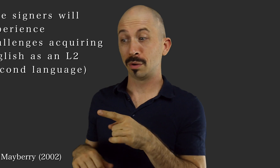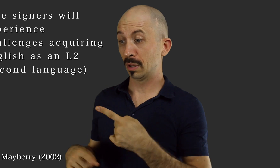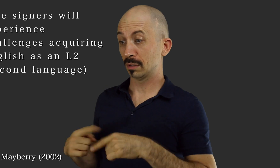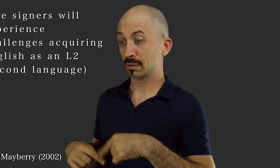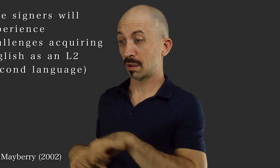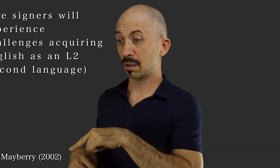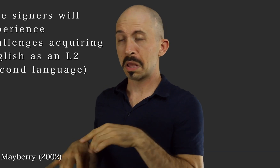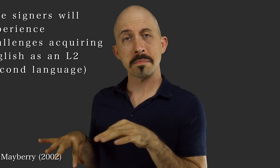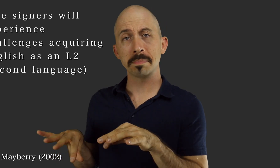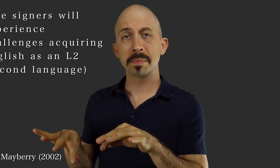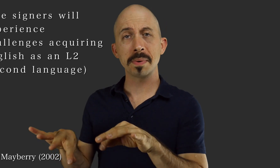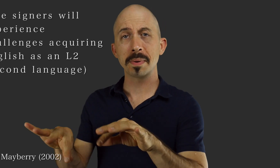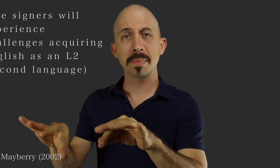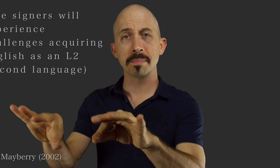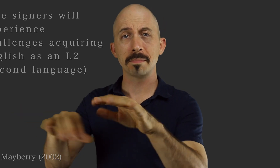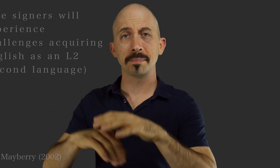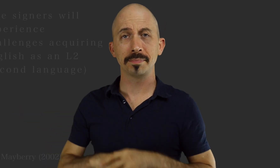On the other hand, early signers acquire English with more ease.